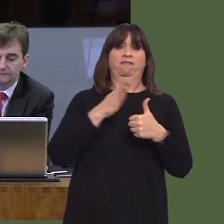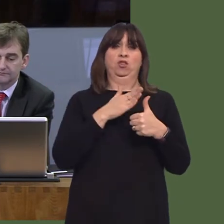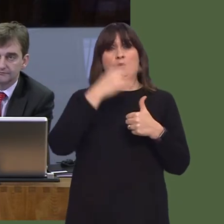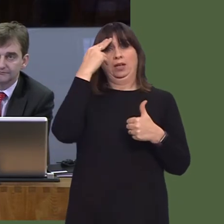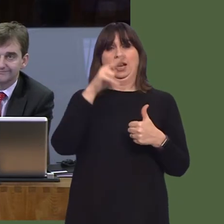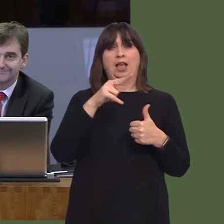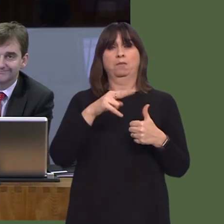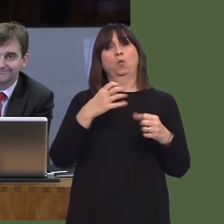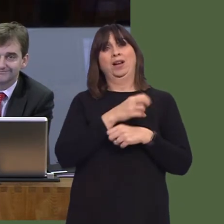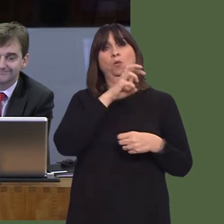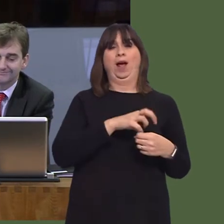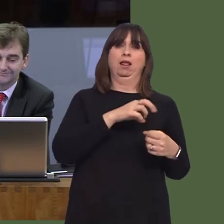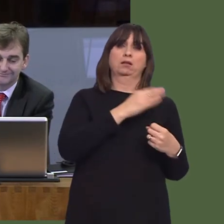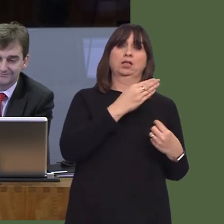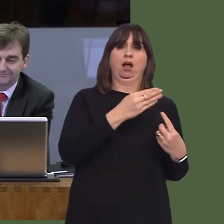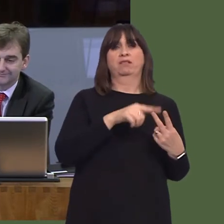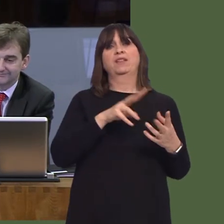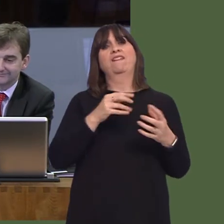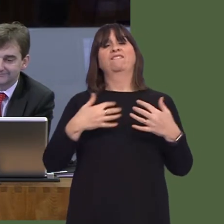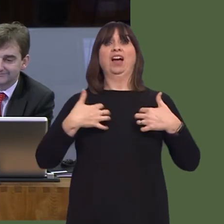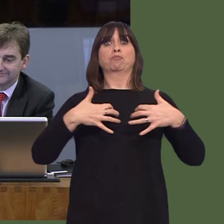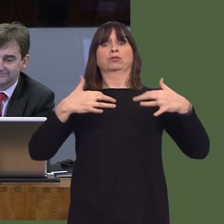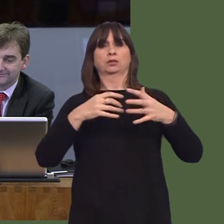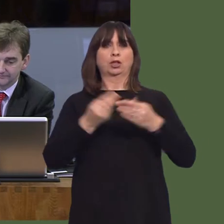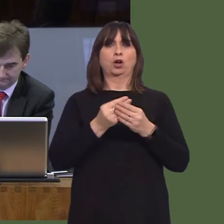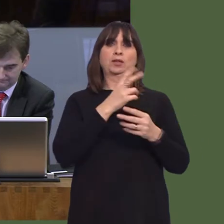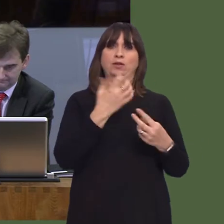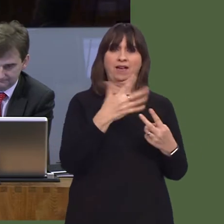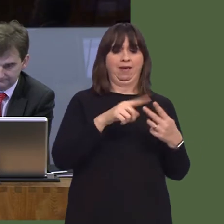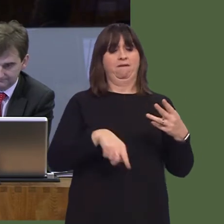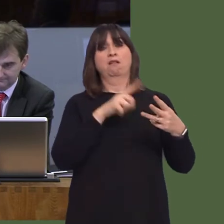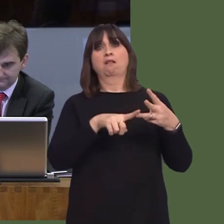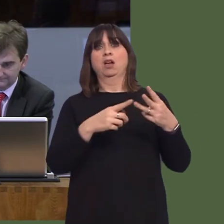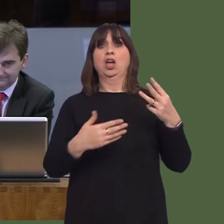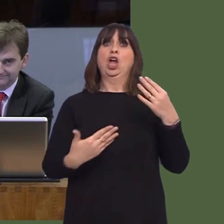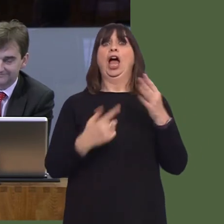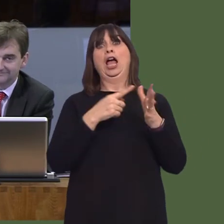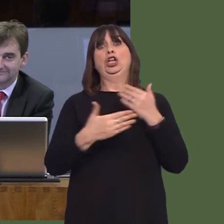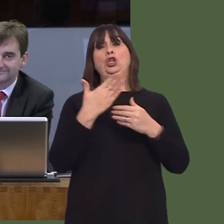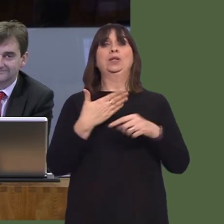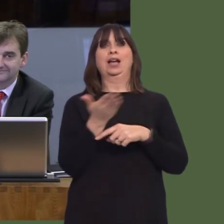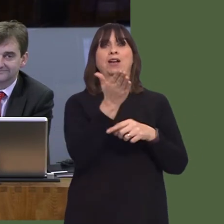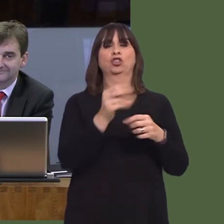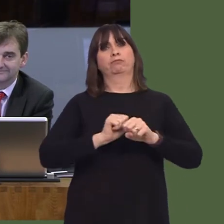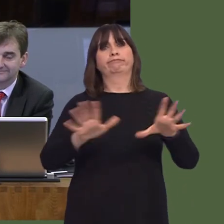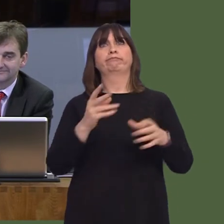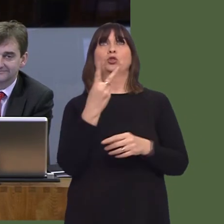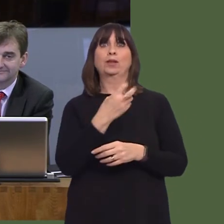It's one thing that the infrastructure is available, but it's another to ensure that people know that they can use it.